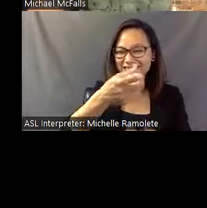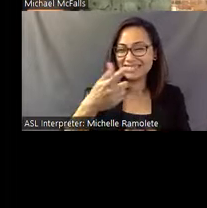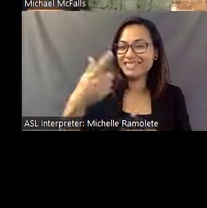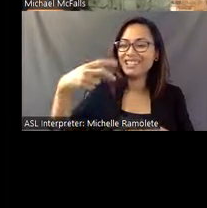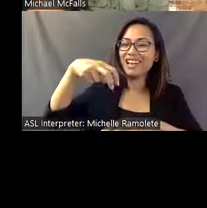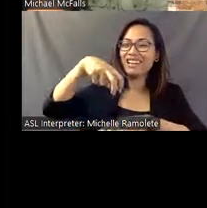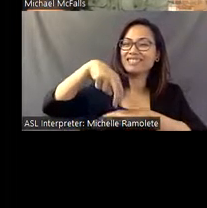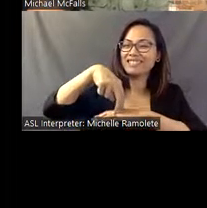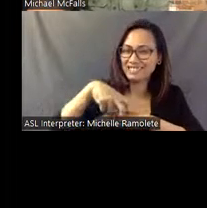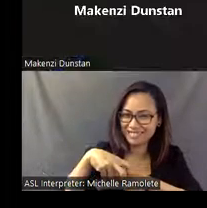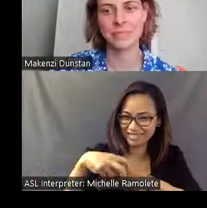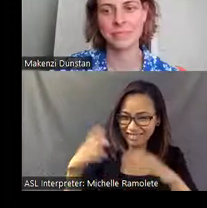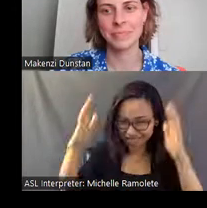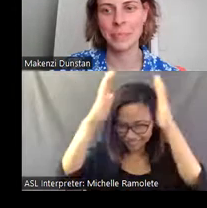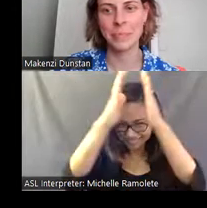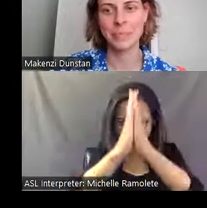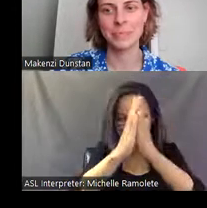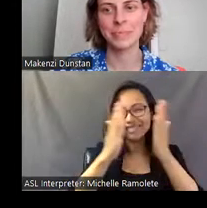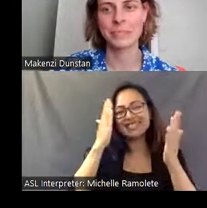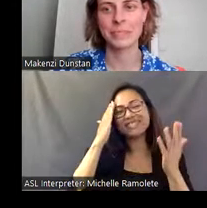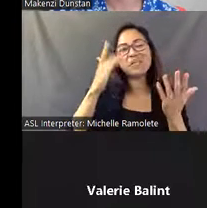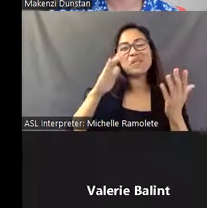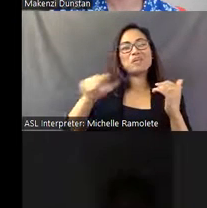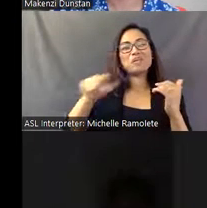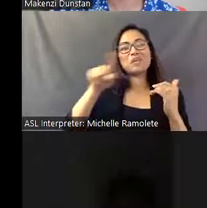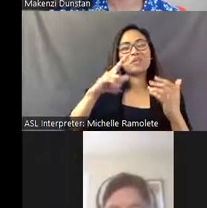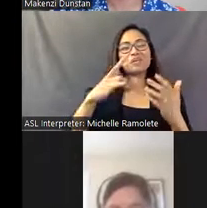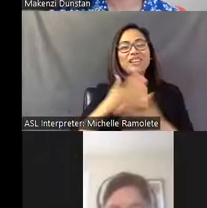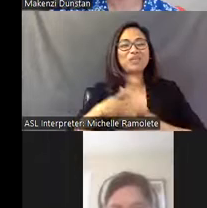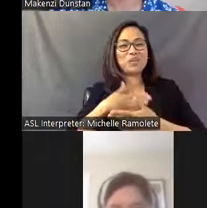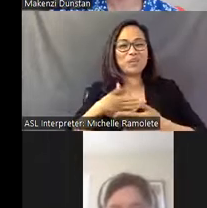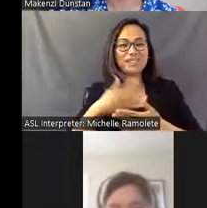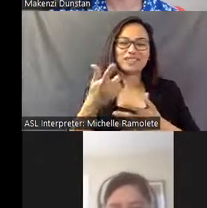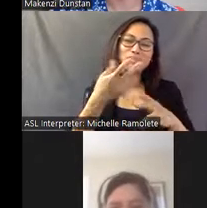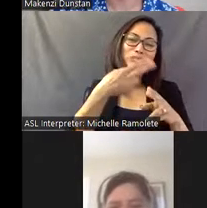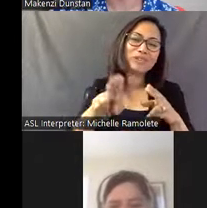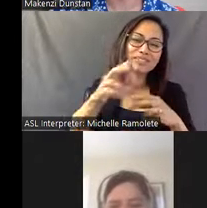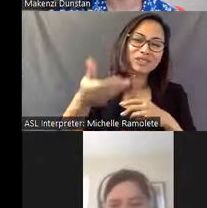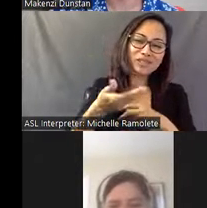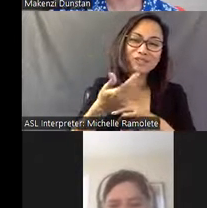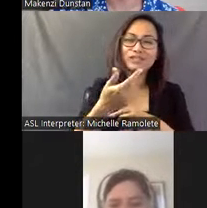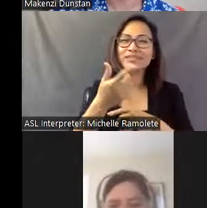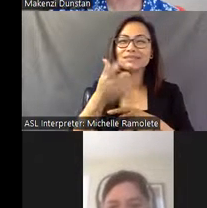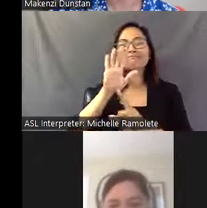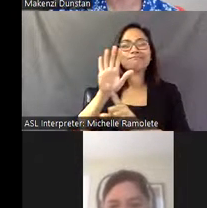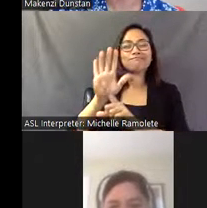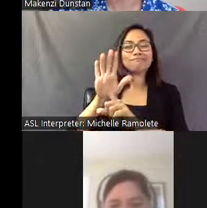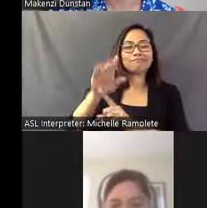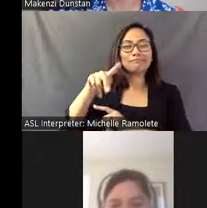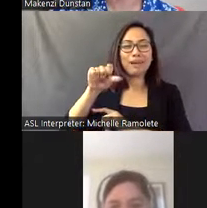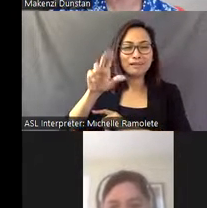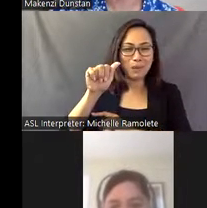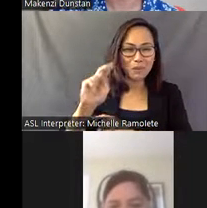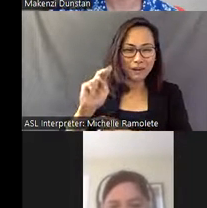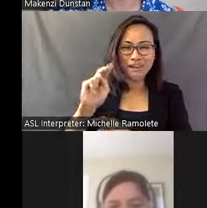This is just a brief kind of entry into Pasaquan and Pasaquanism and St. EOM, and I'm free